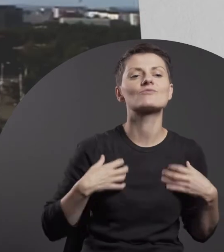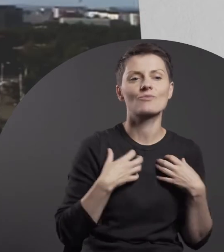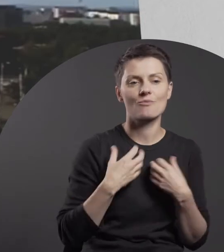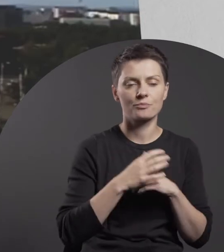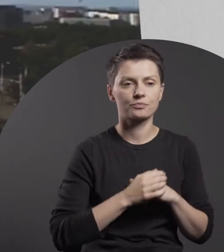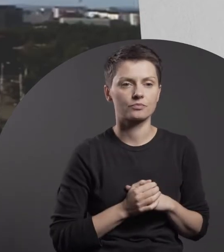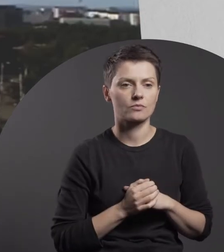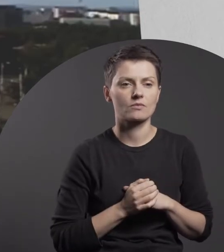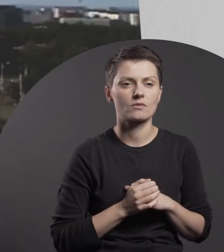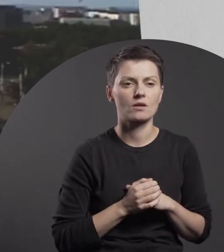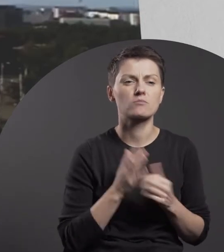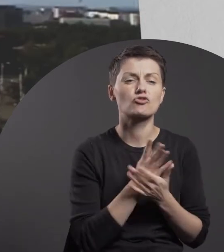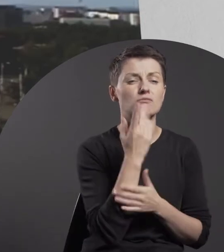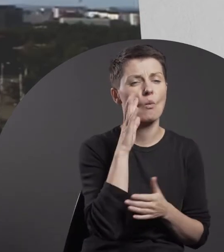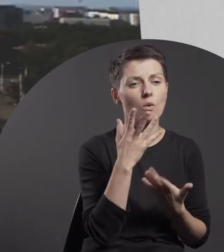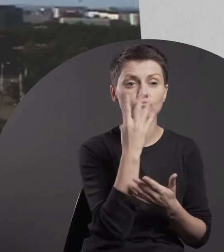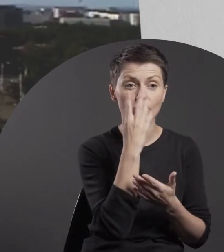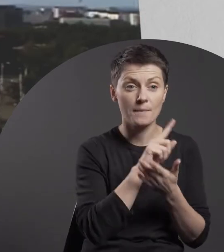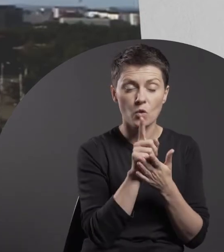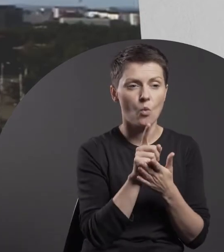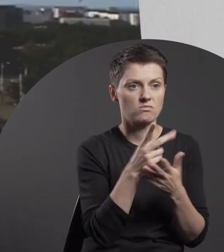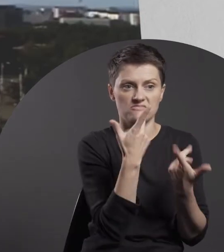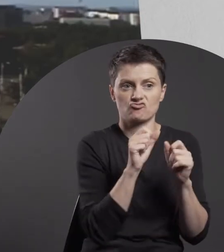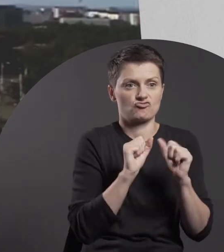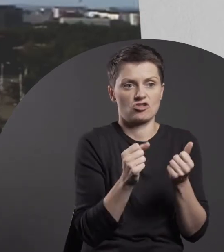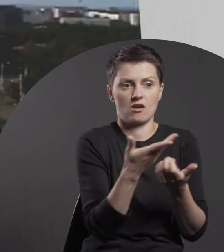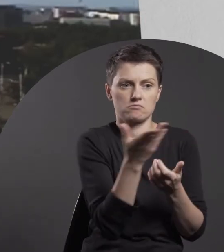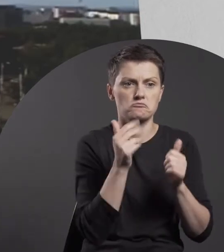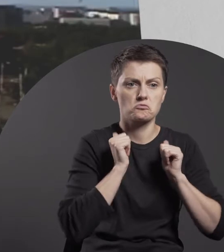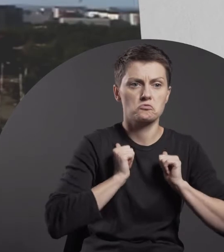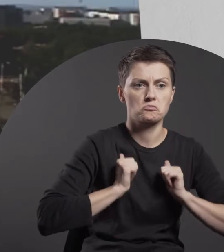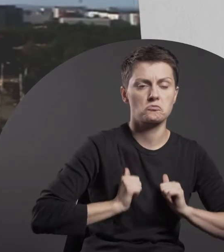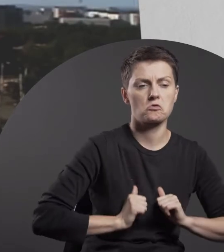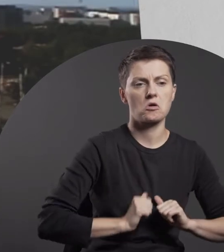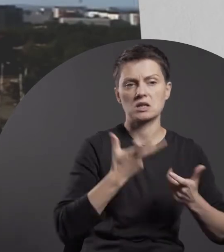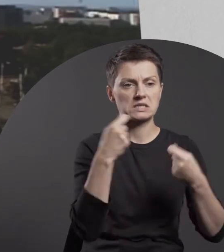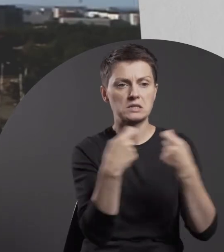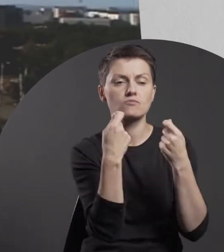Over the course of the four-minute film no abrupt event takes place as if nothing could disturb the title idyllic peace and quiet.